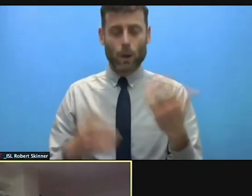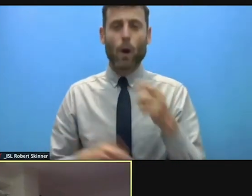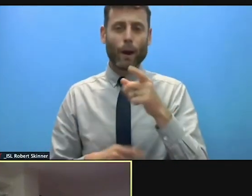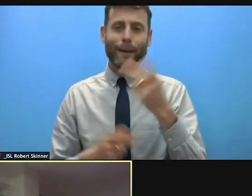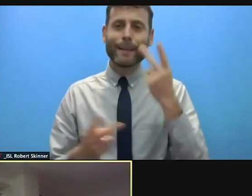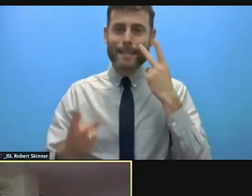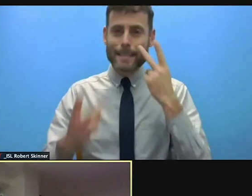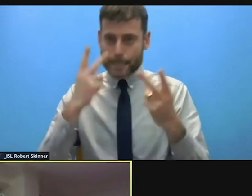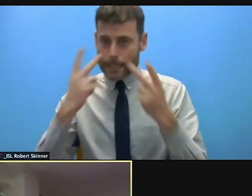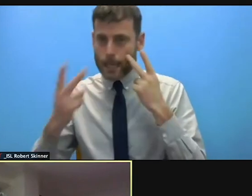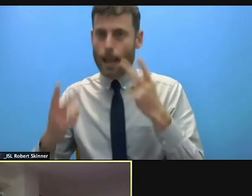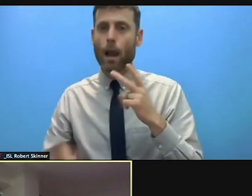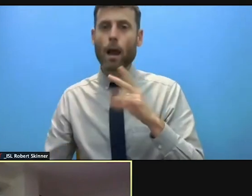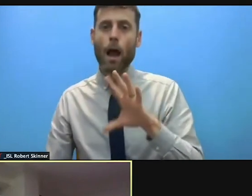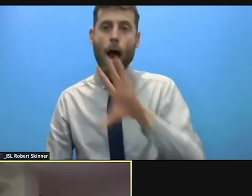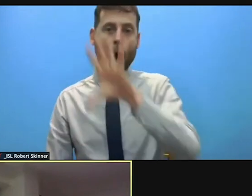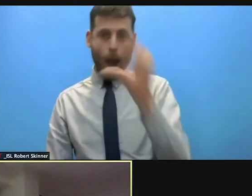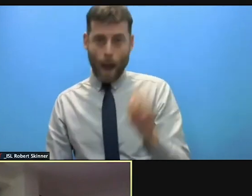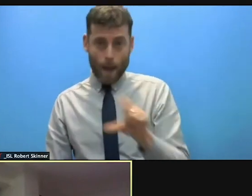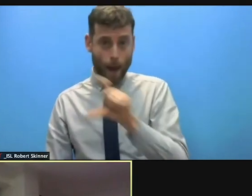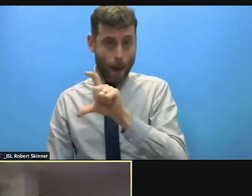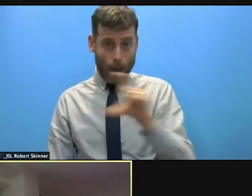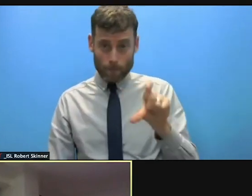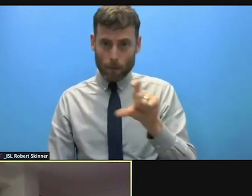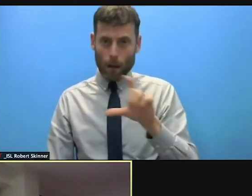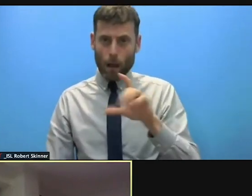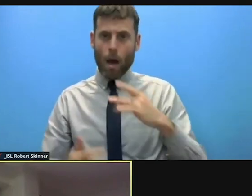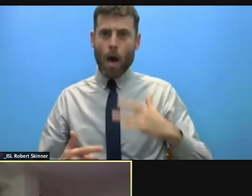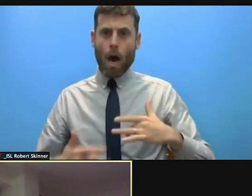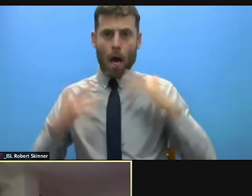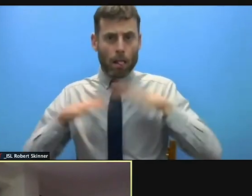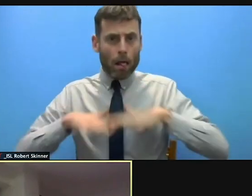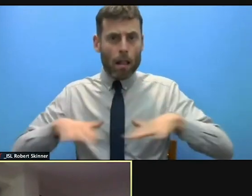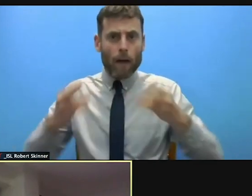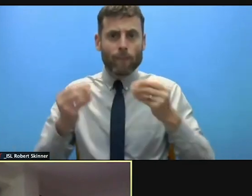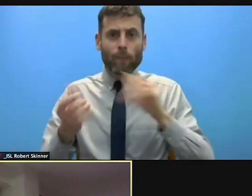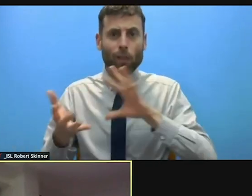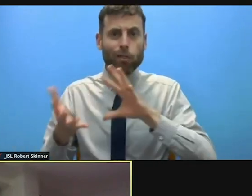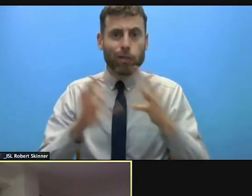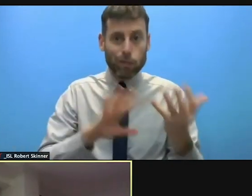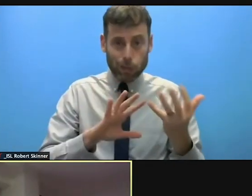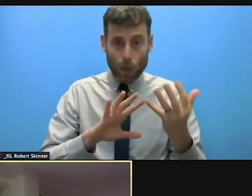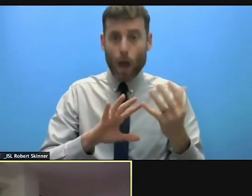uninhabitable. Therefore the international community and donors should ensure that